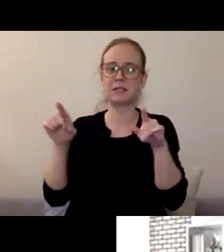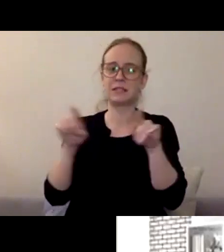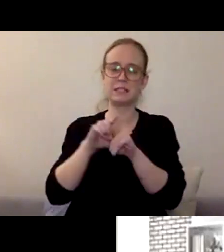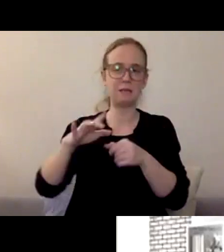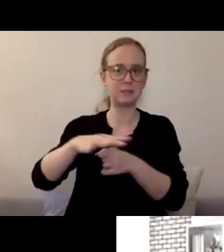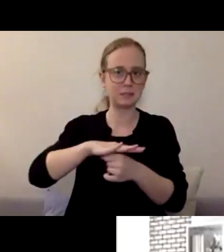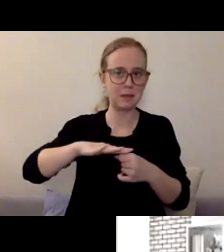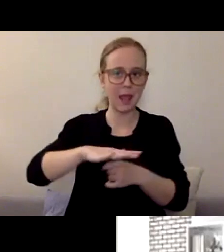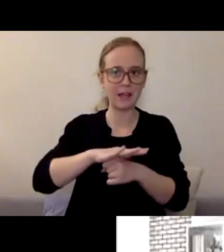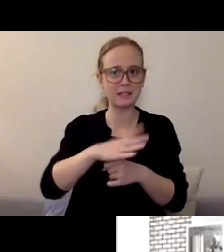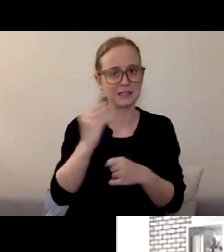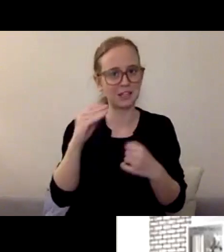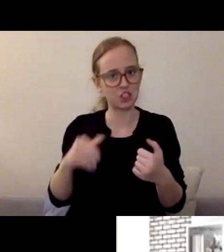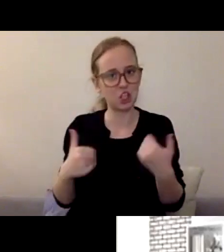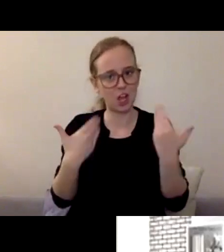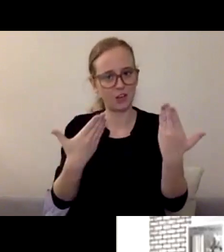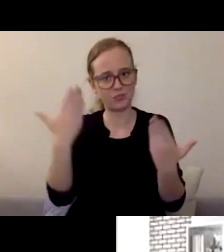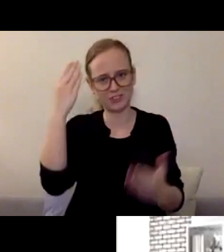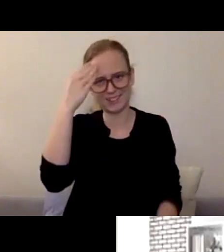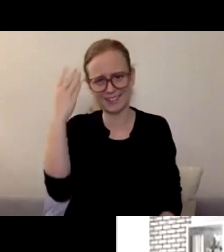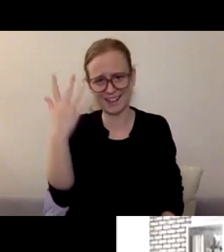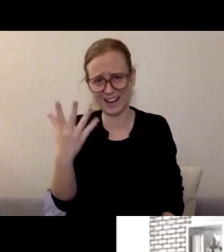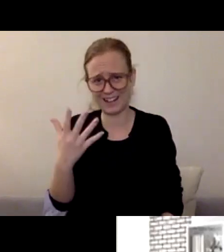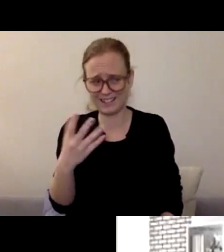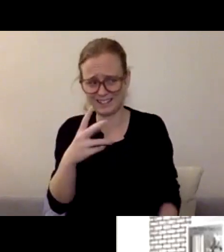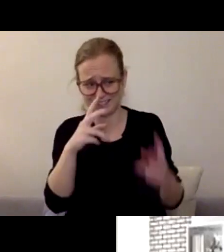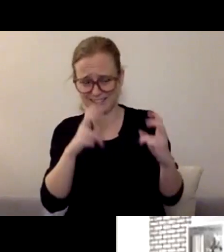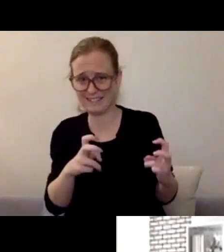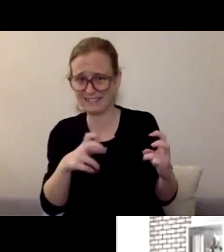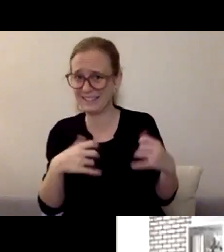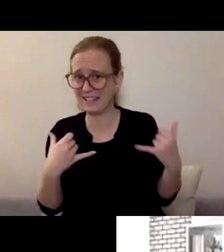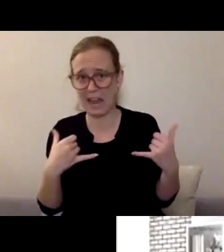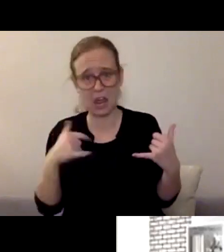"Hey, this is strange. This is really strange and rough,